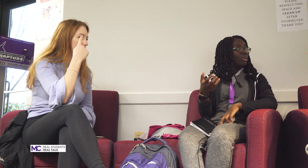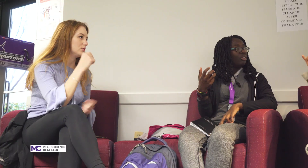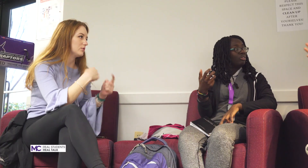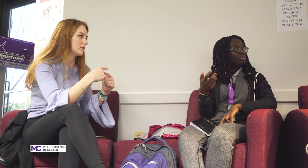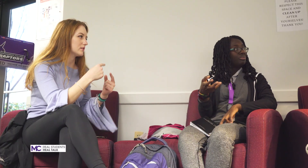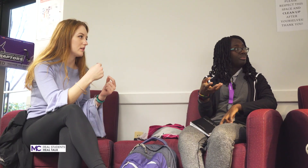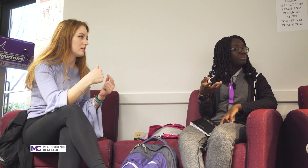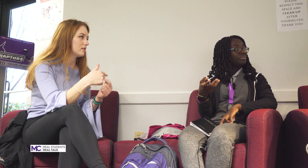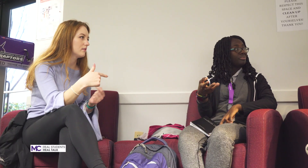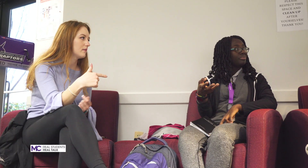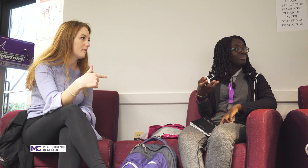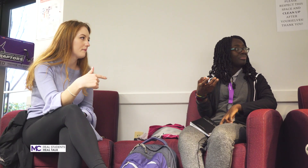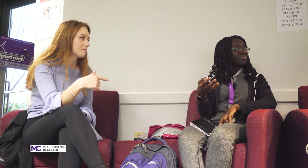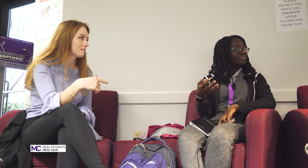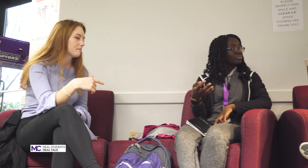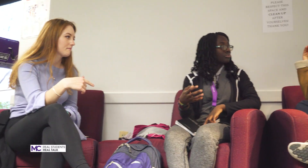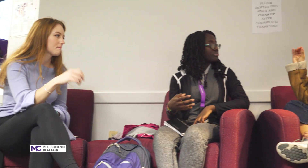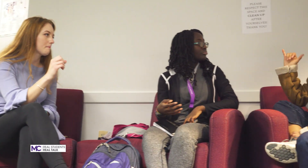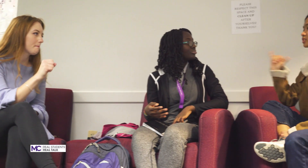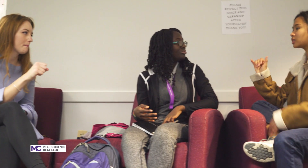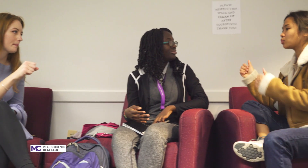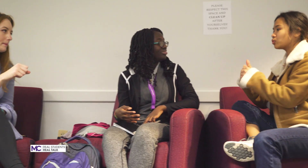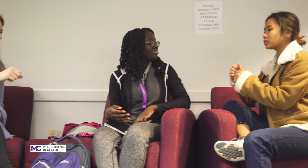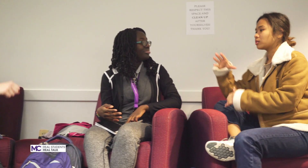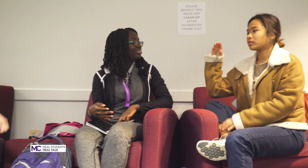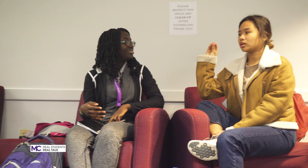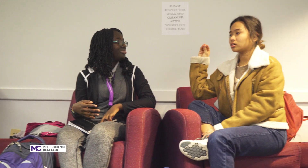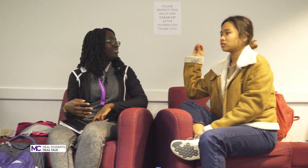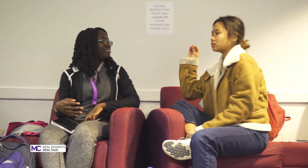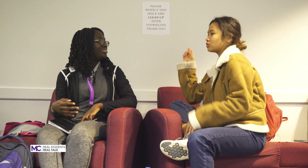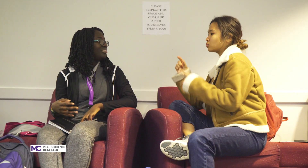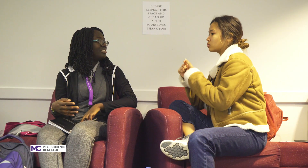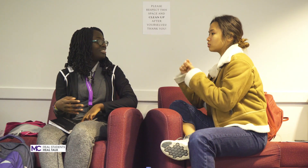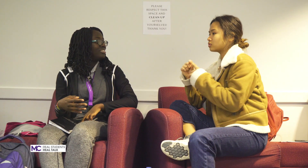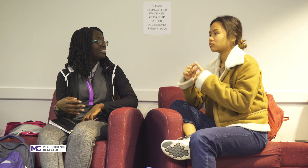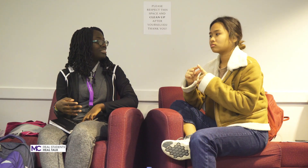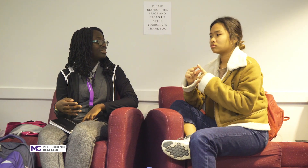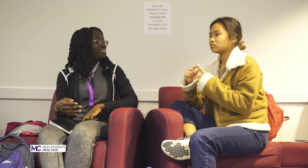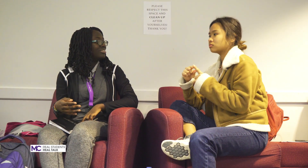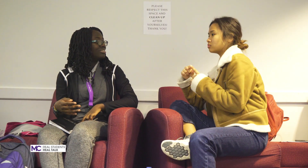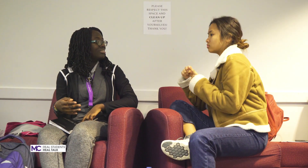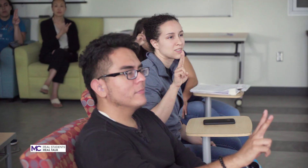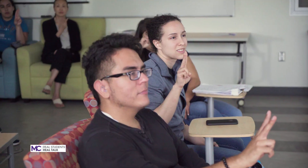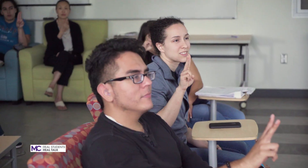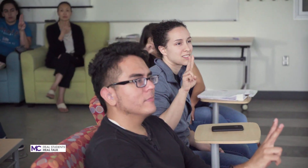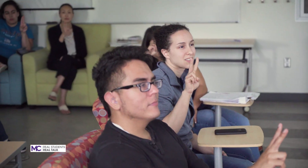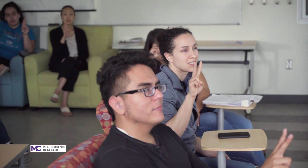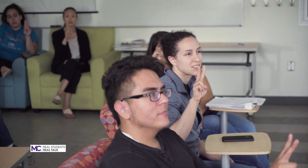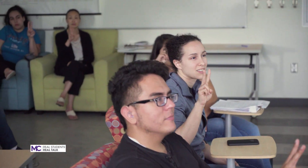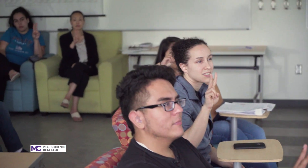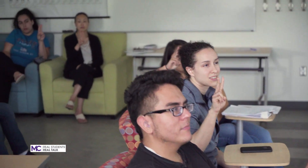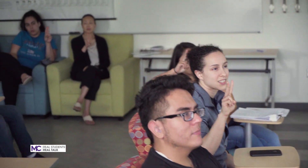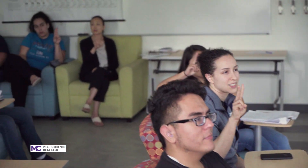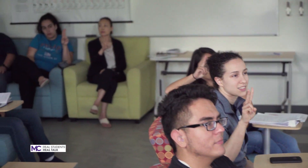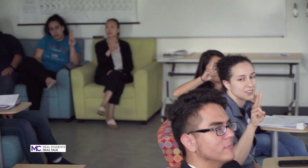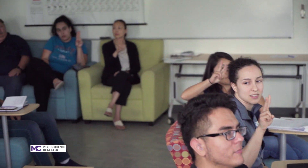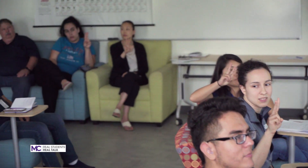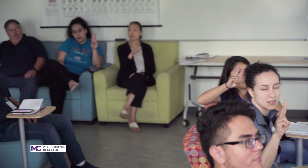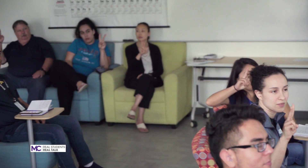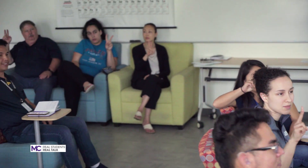some of them you more of people are learning ASL